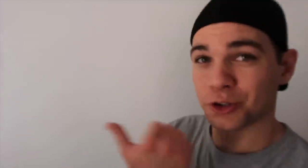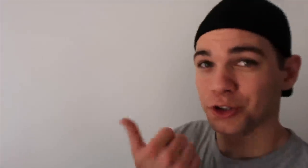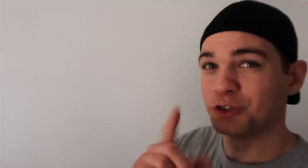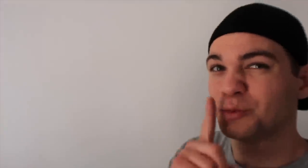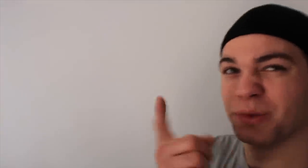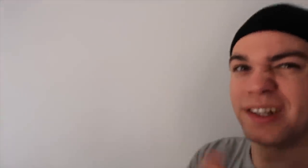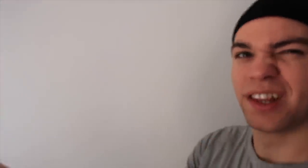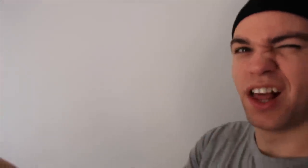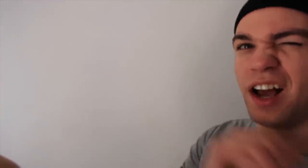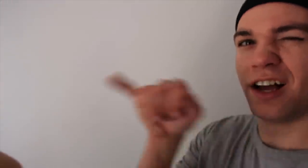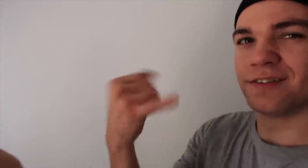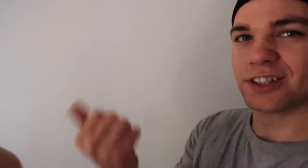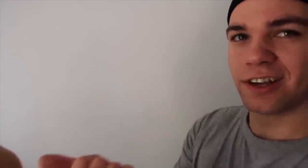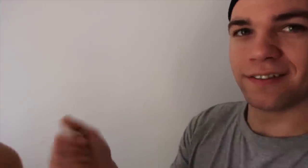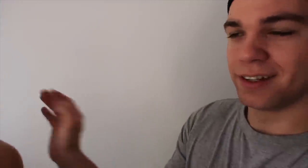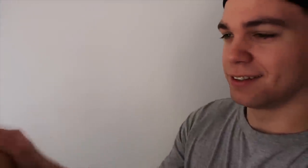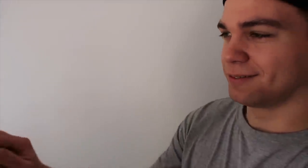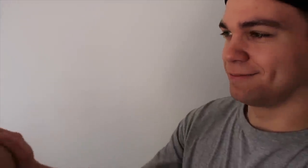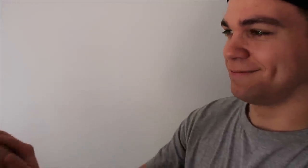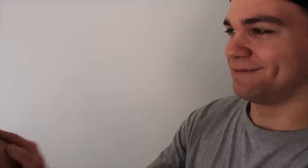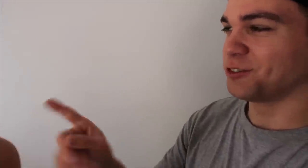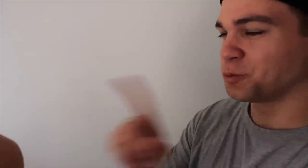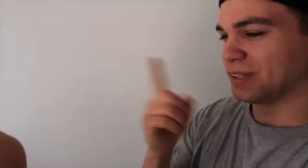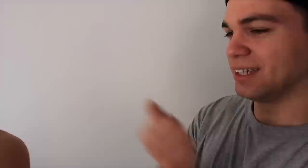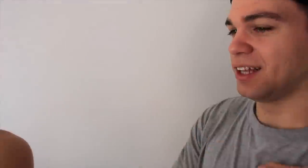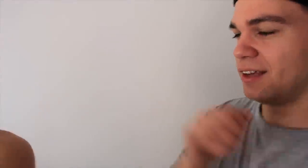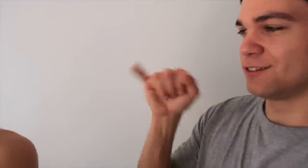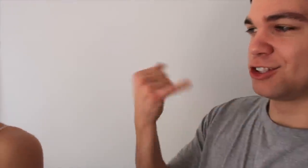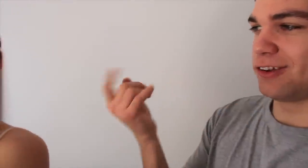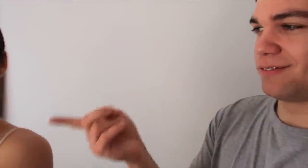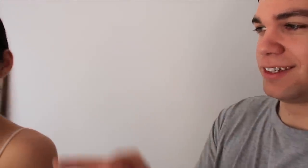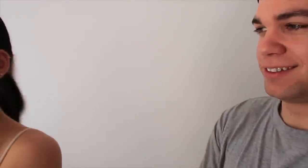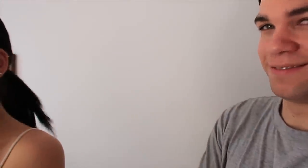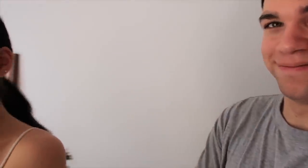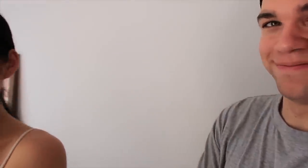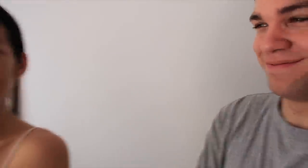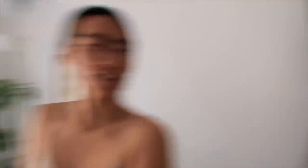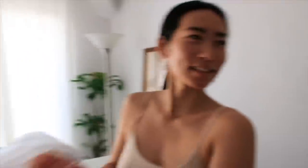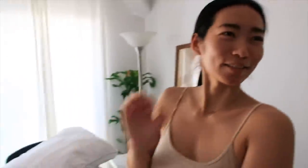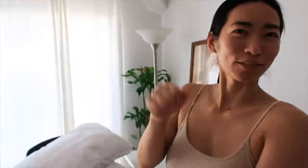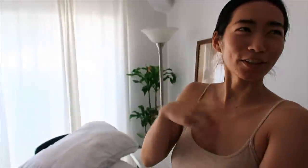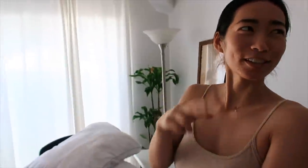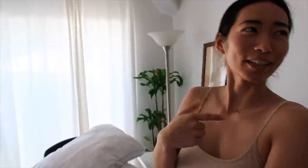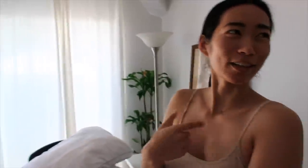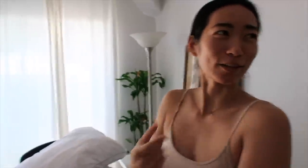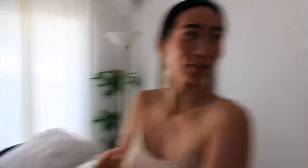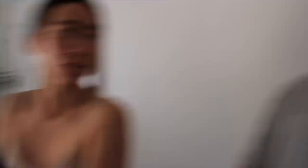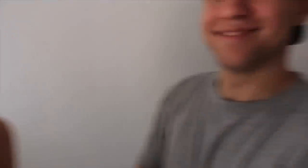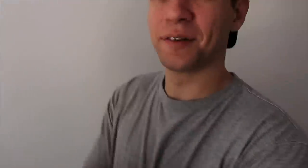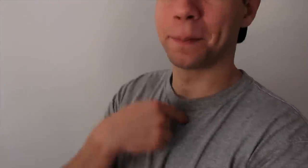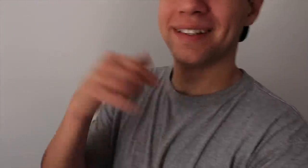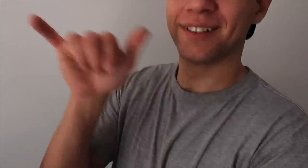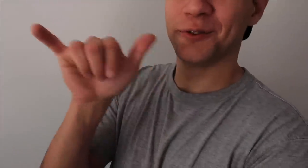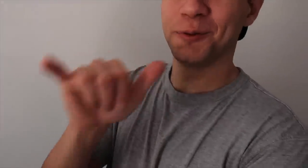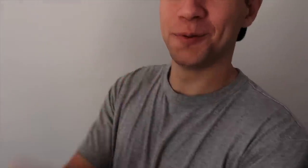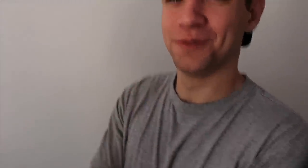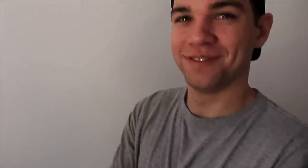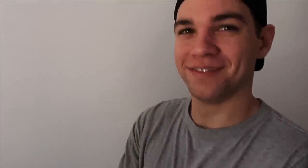R: She really loves Java You really love Java E: Yes of course I do. she's my baby R: me tooo